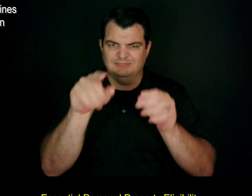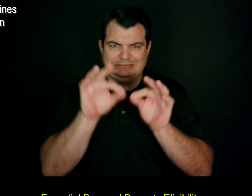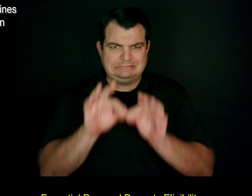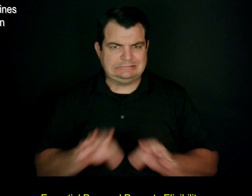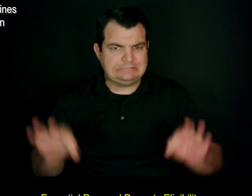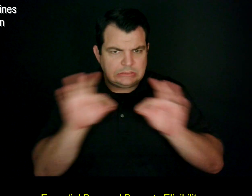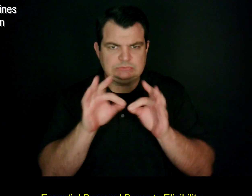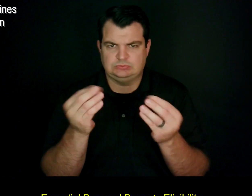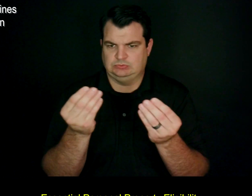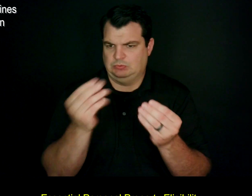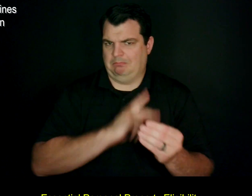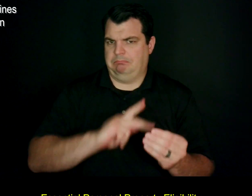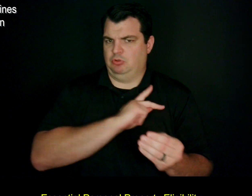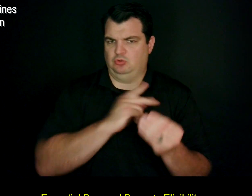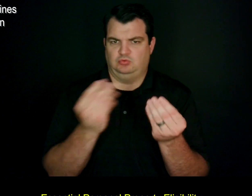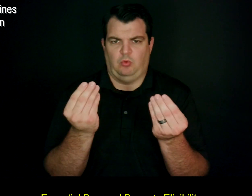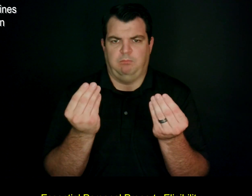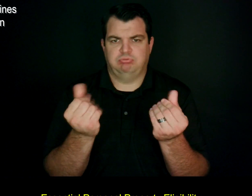Essential Personal Property Eligibility.